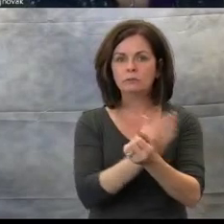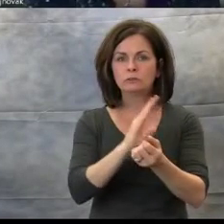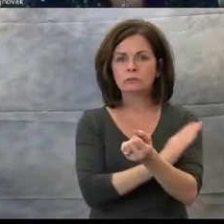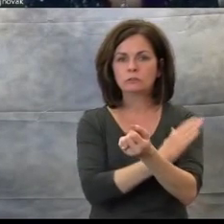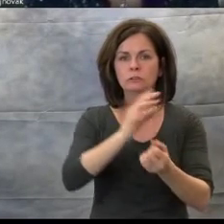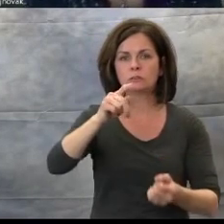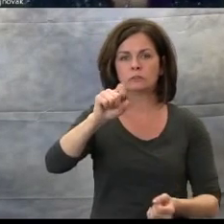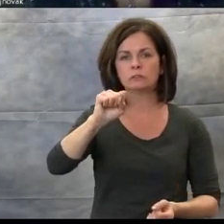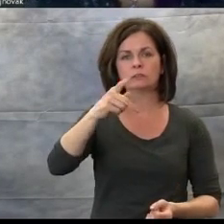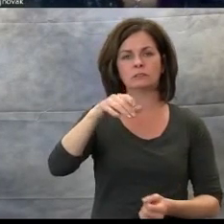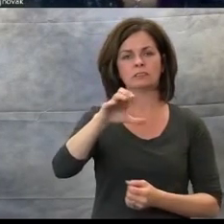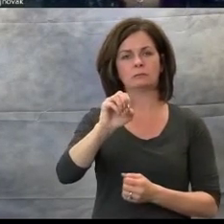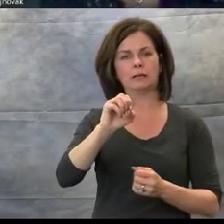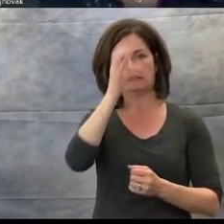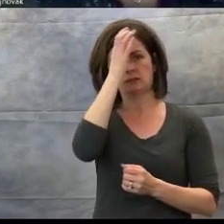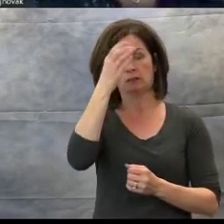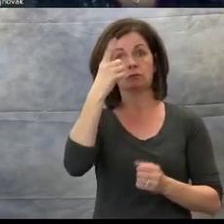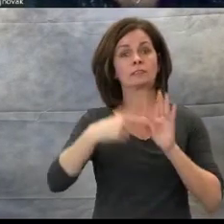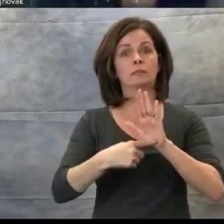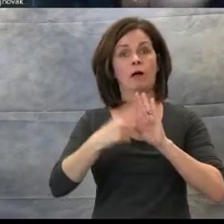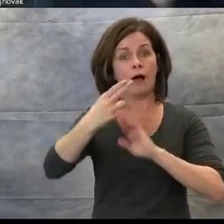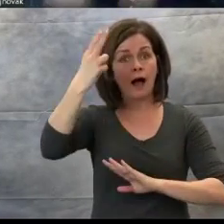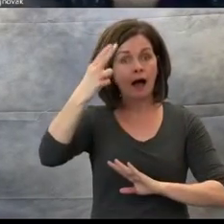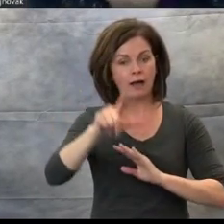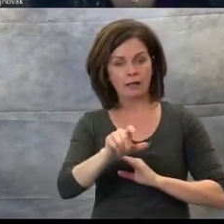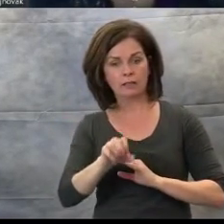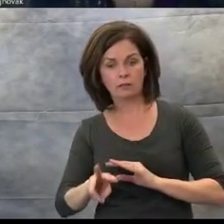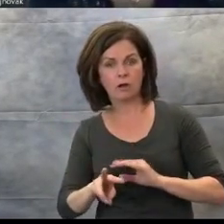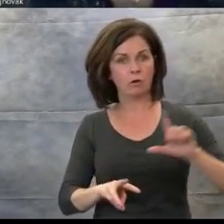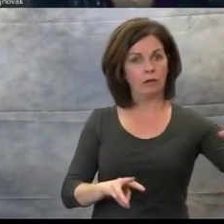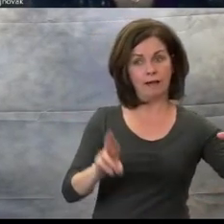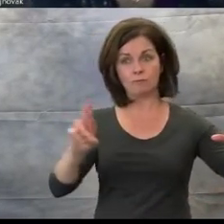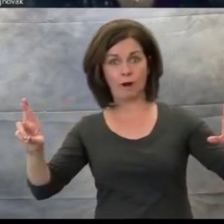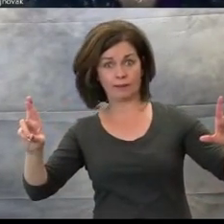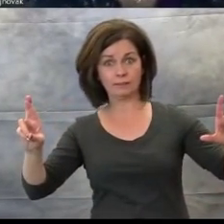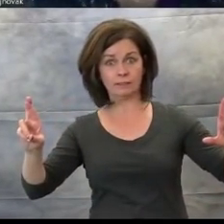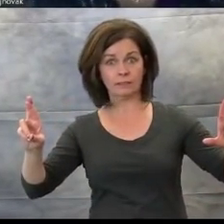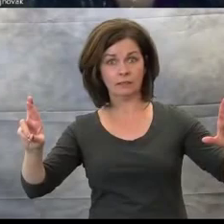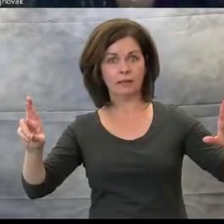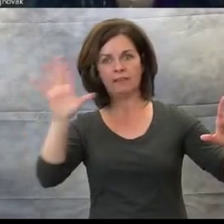left and right, and all around. There are many songs that